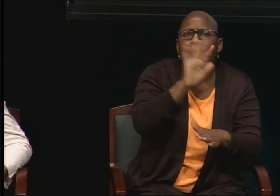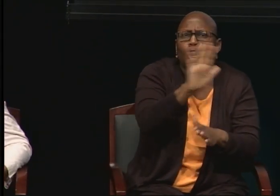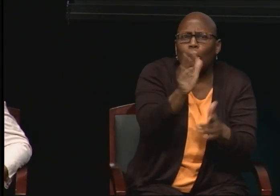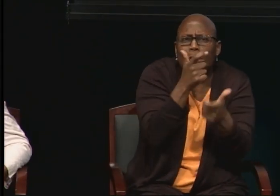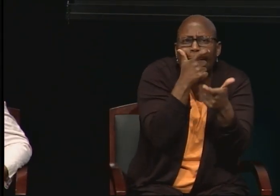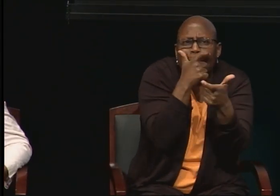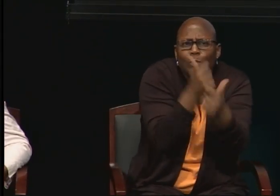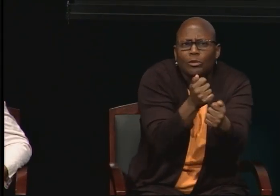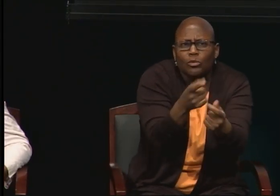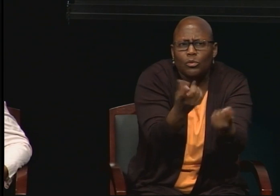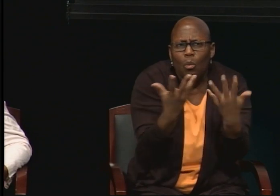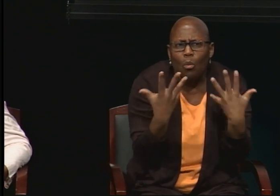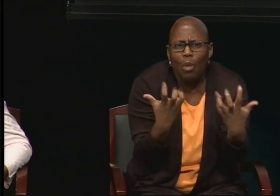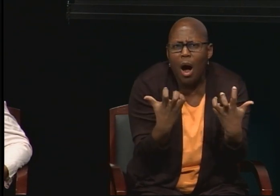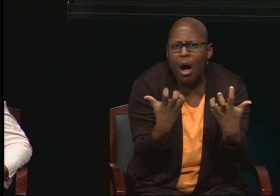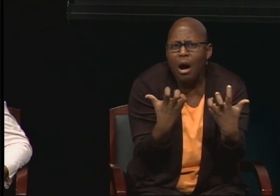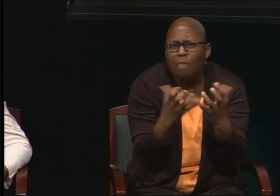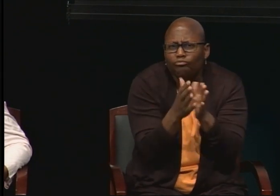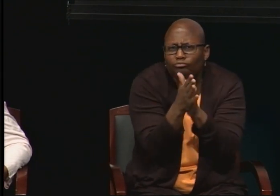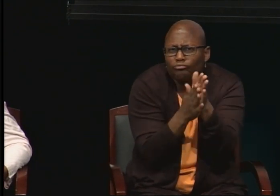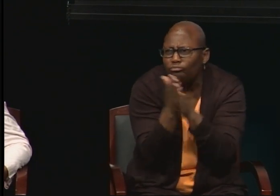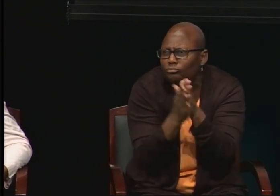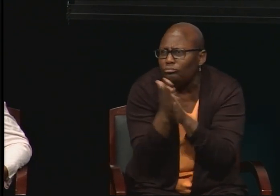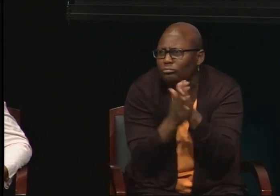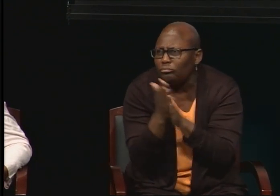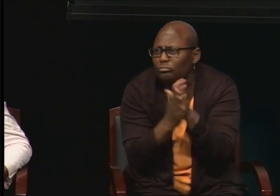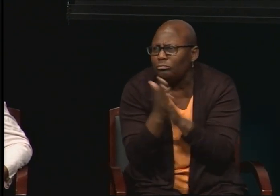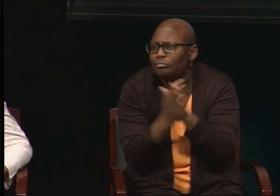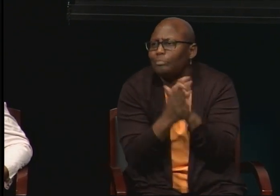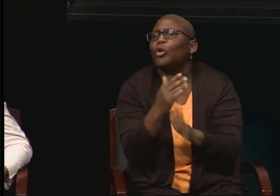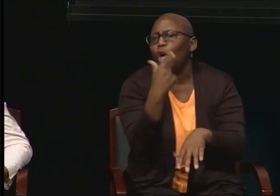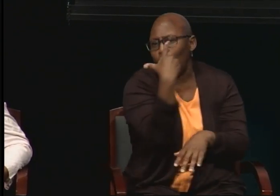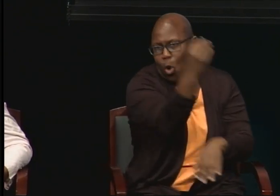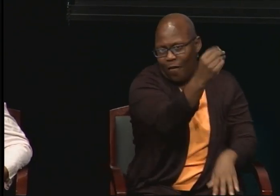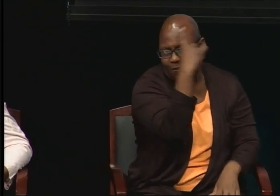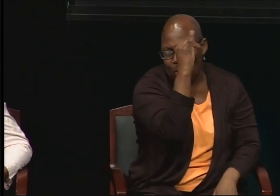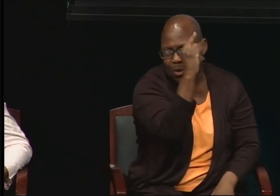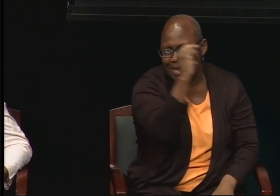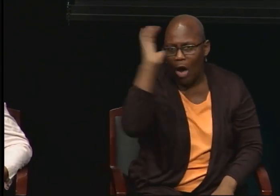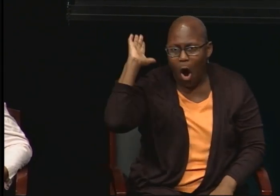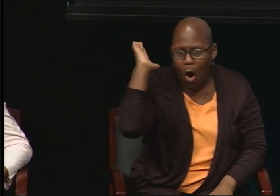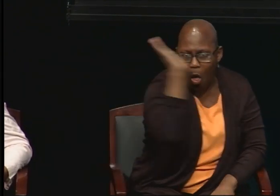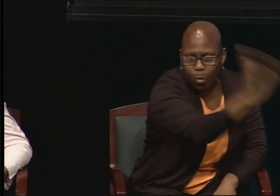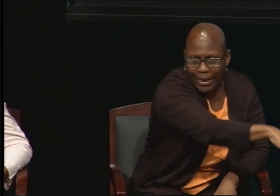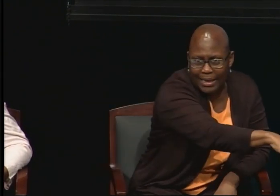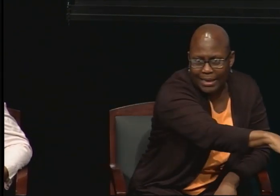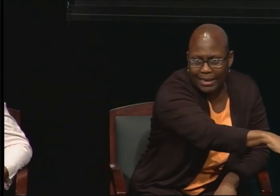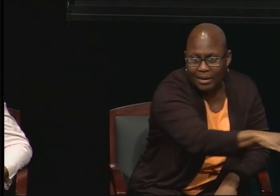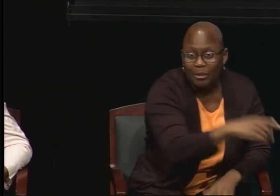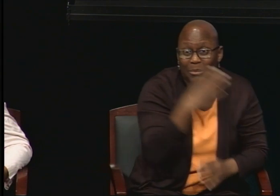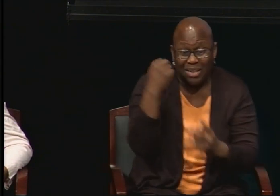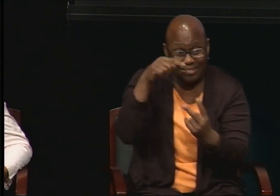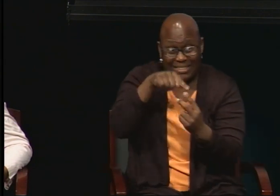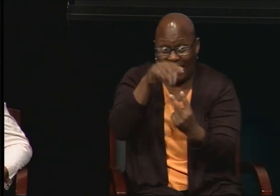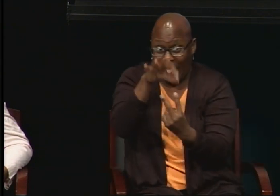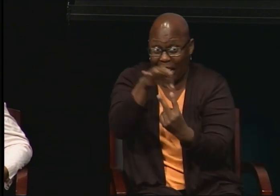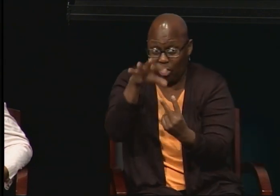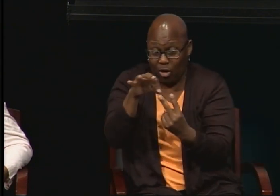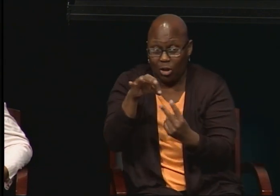Because you either have to love or hate it. They are actually both sides of the same coin.